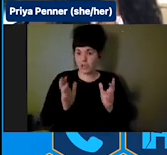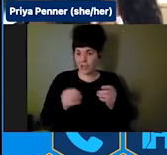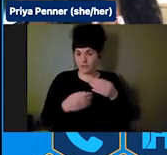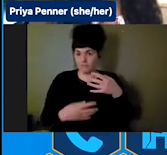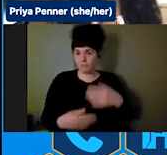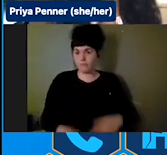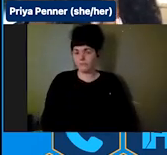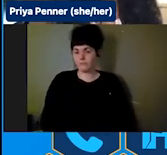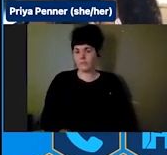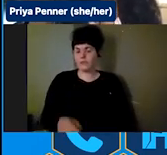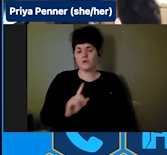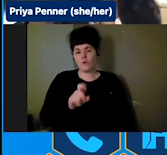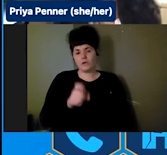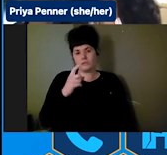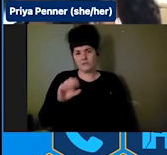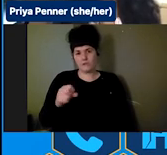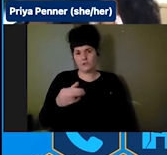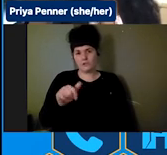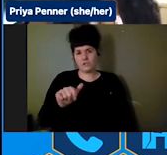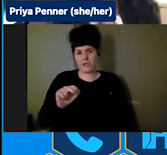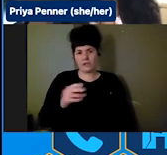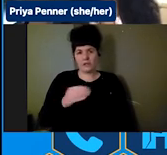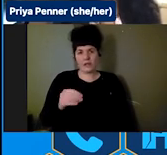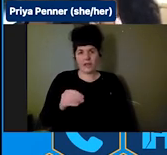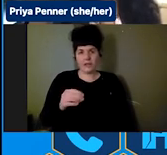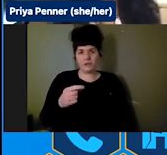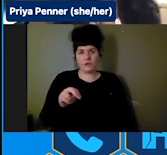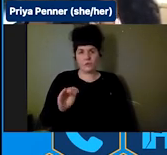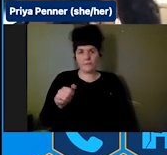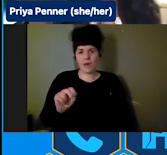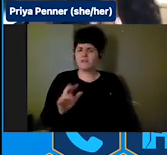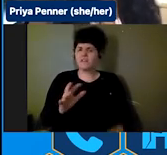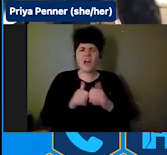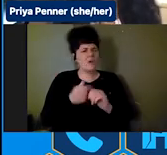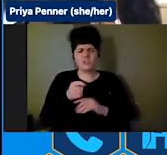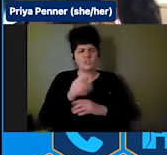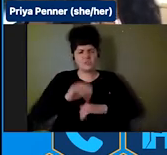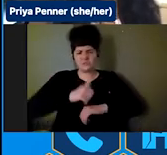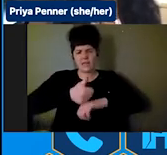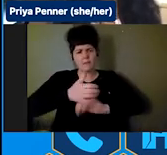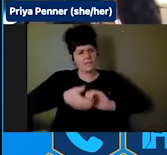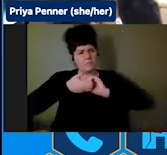Germán. How did you guys the Partnership? Did you start?